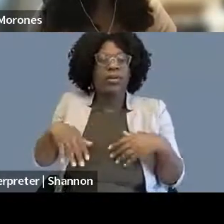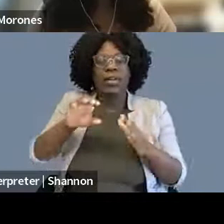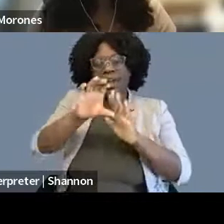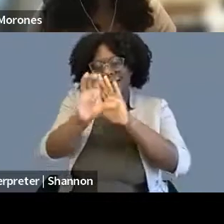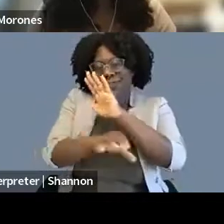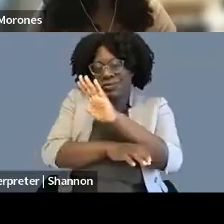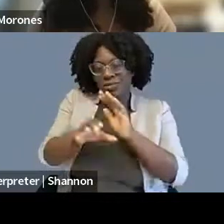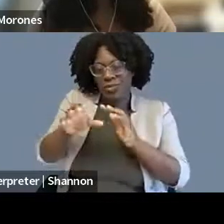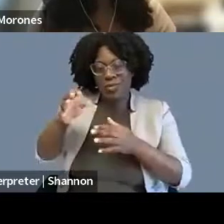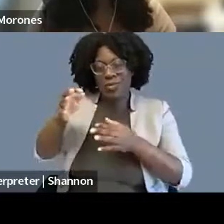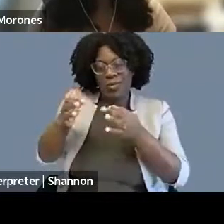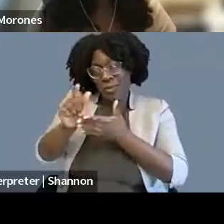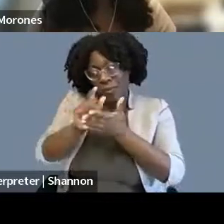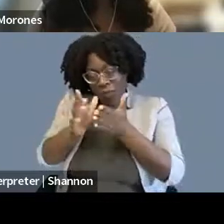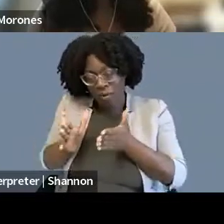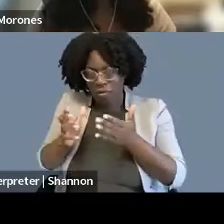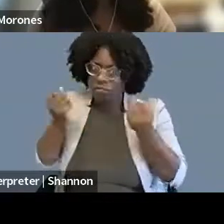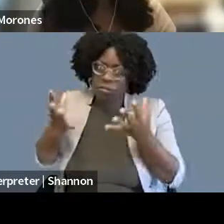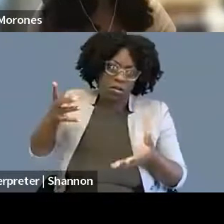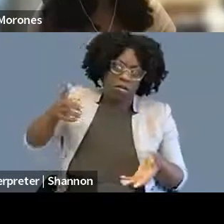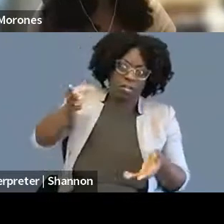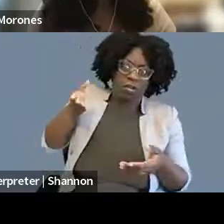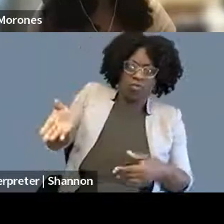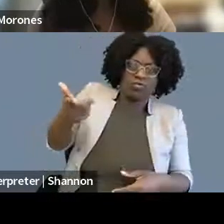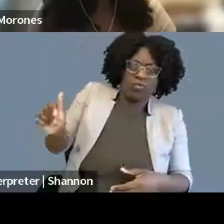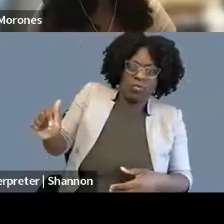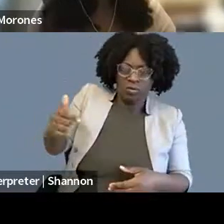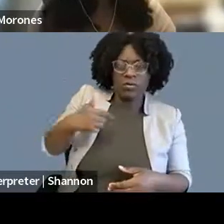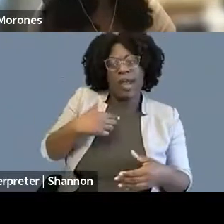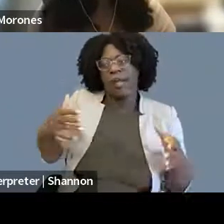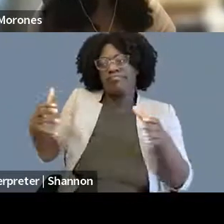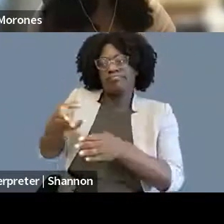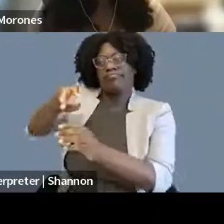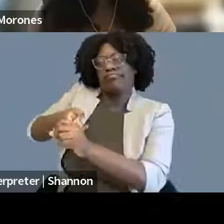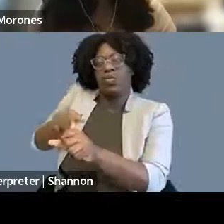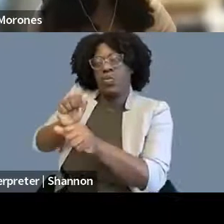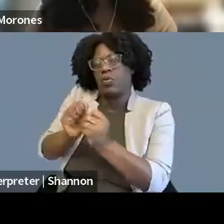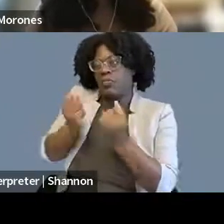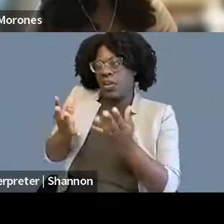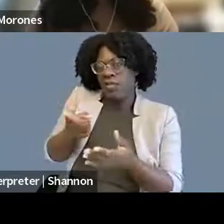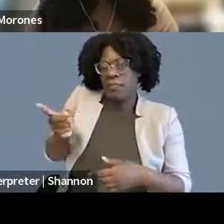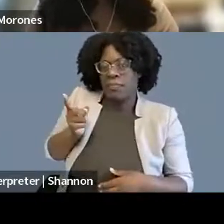and so I got to work with many of them. And during that period of like my Georgia civil rights days,